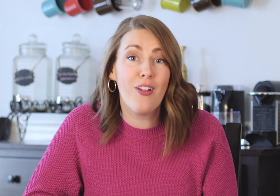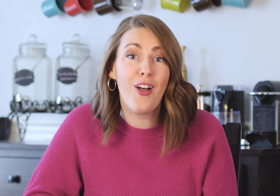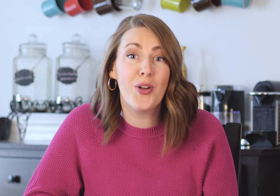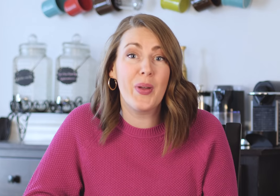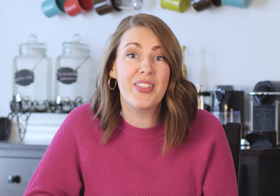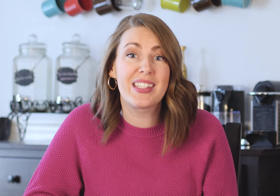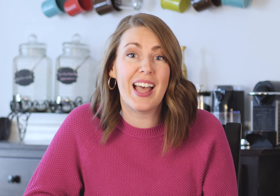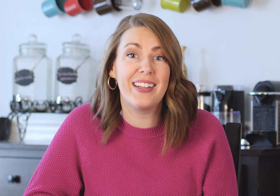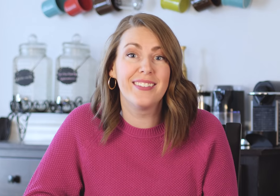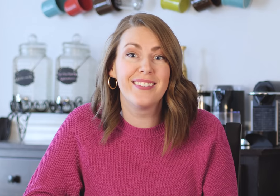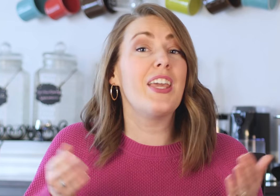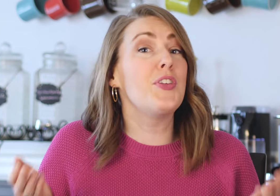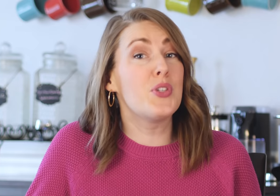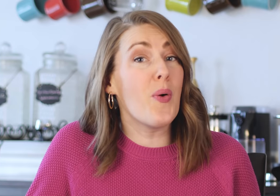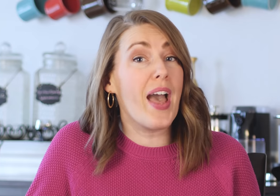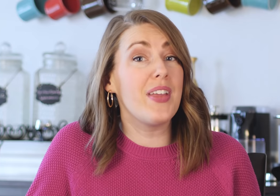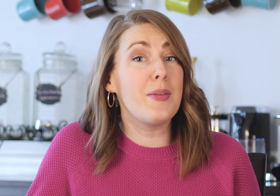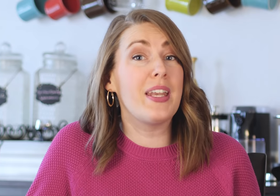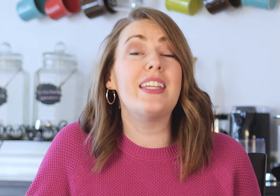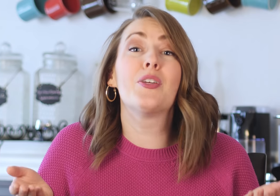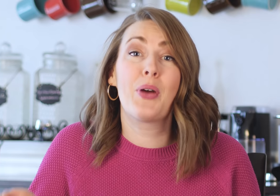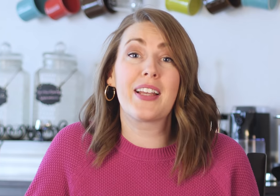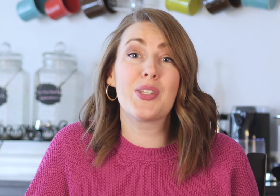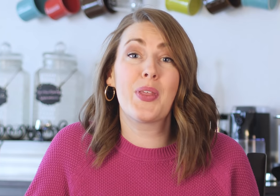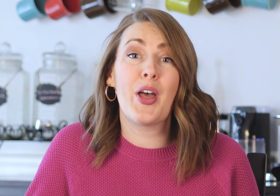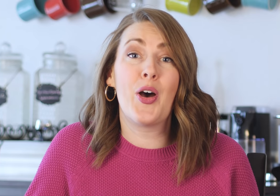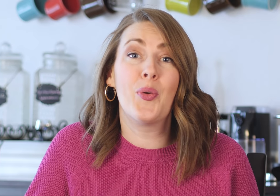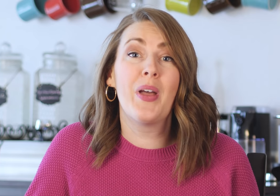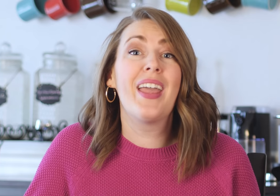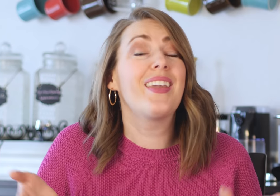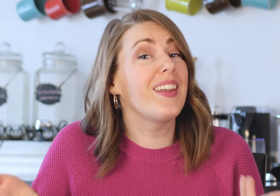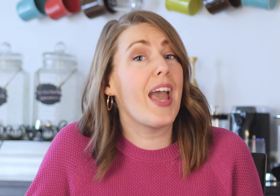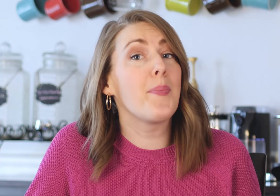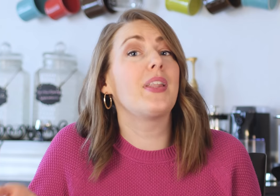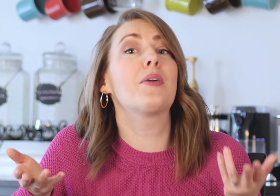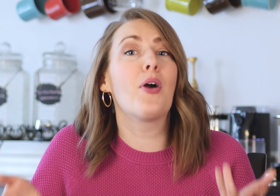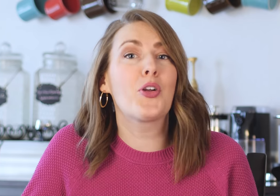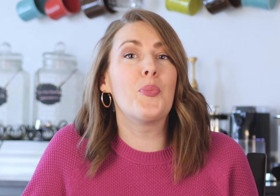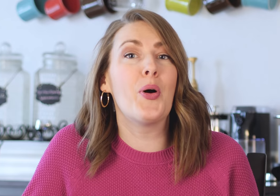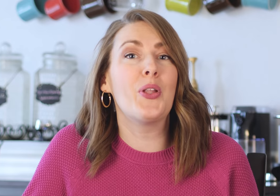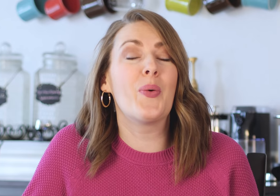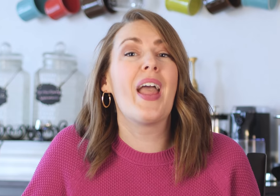along with the sign. If you don't have anybody to practice with at home, get an app like Marco Polo,